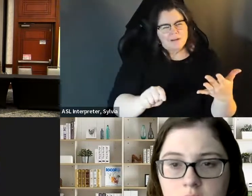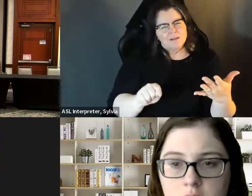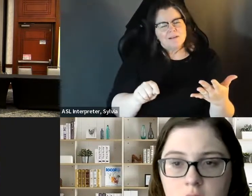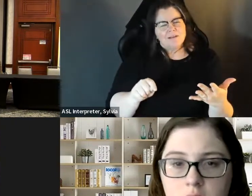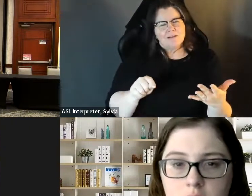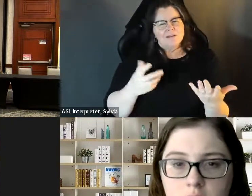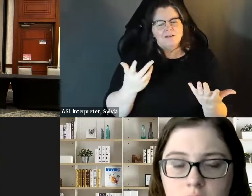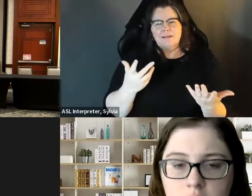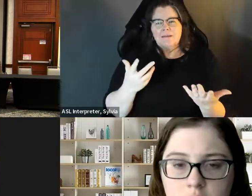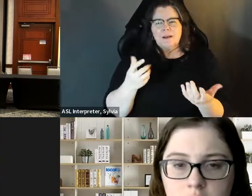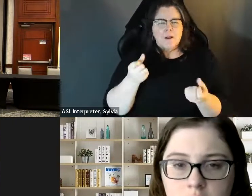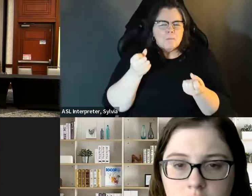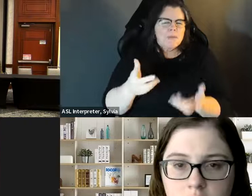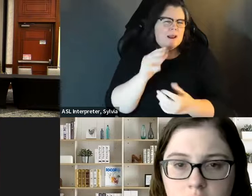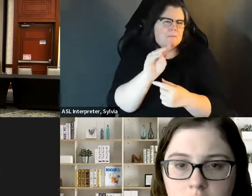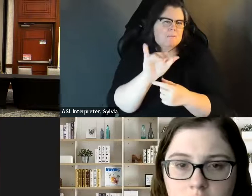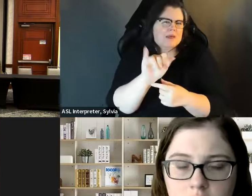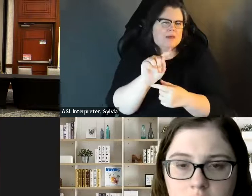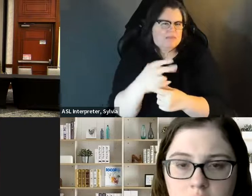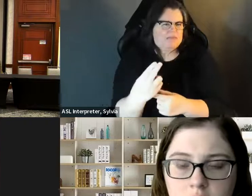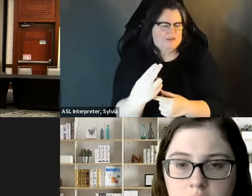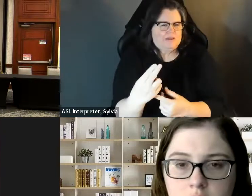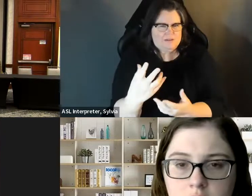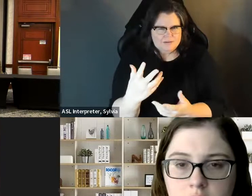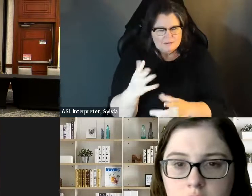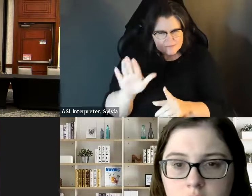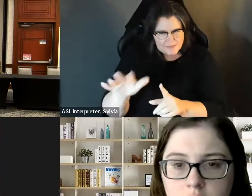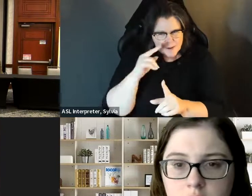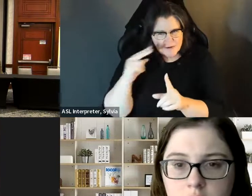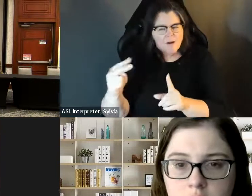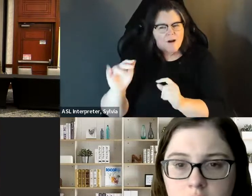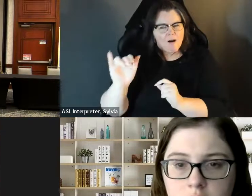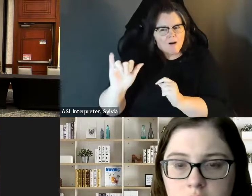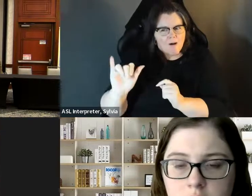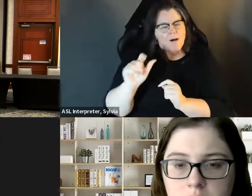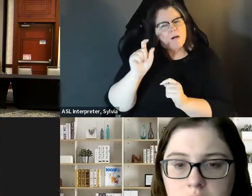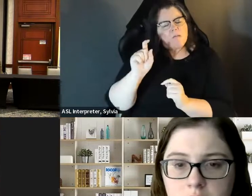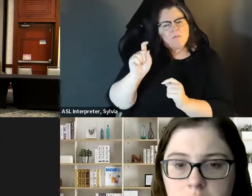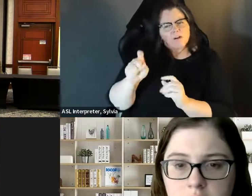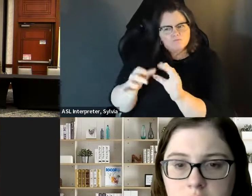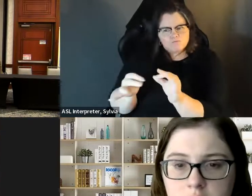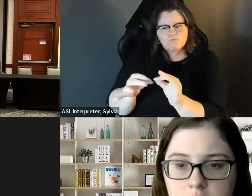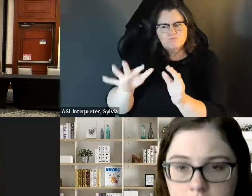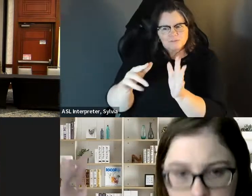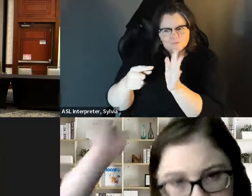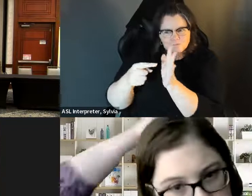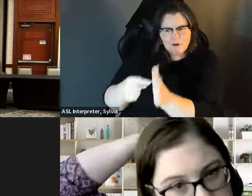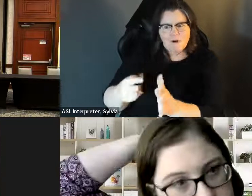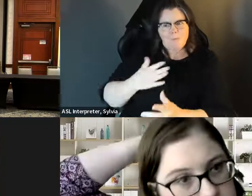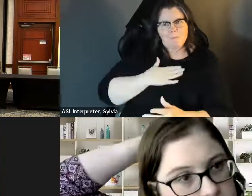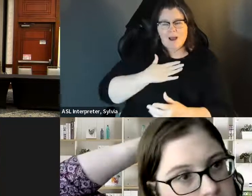people told you you couldn't do and you still did? And so I think a lot of it is sometimes disspelling those myths with what you've actually done, what you've